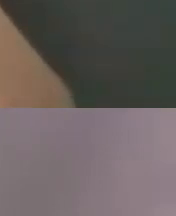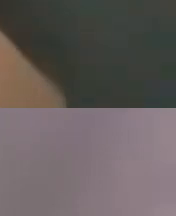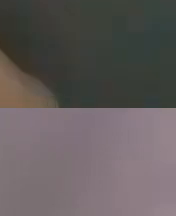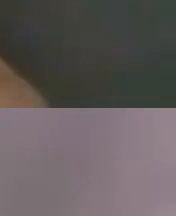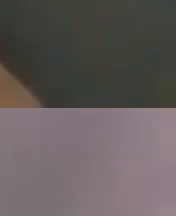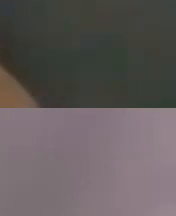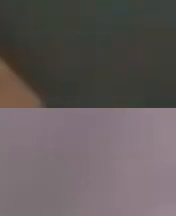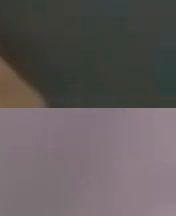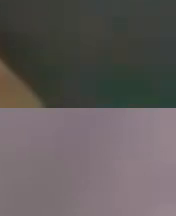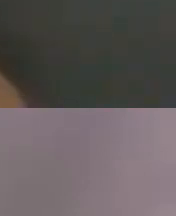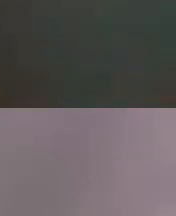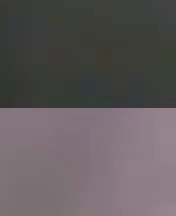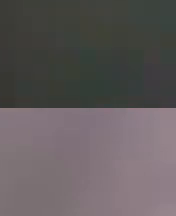um just looking through some of these questions here